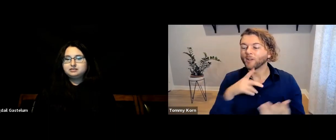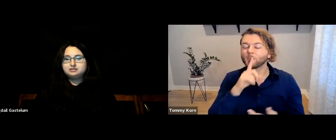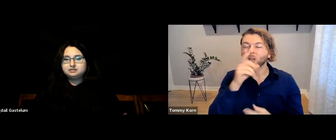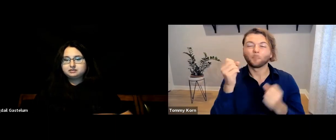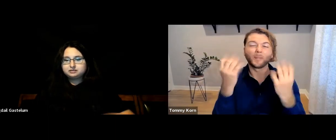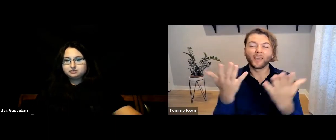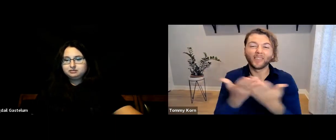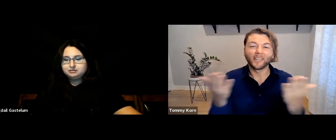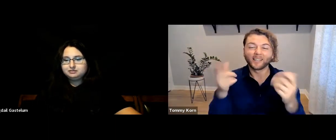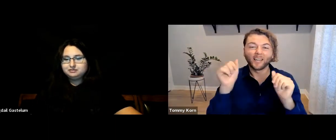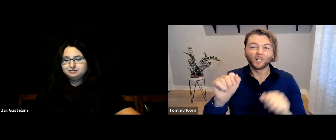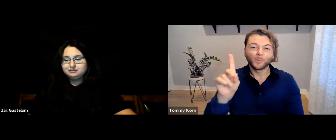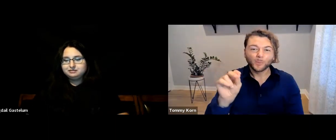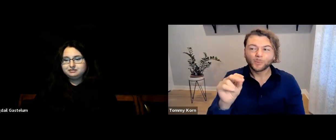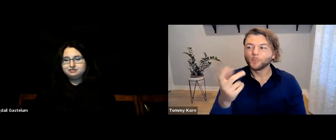Really, there are so many things you can do.